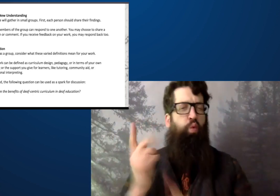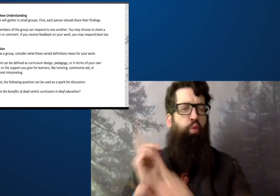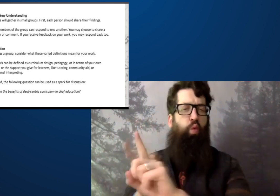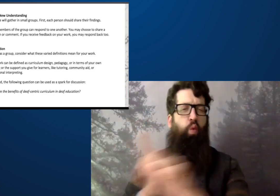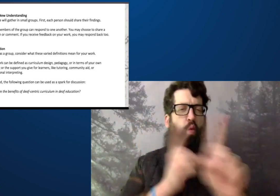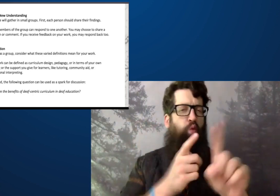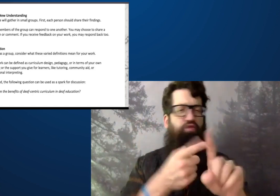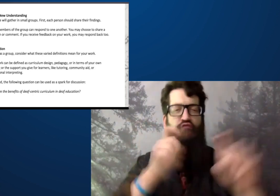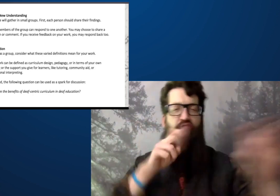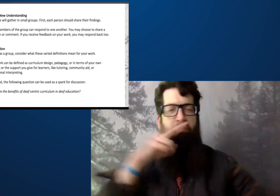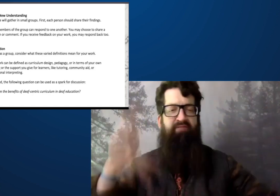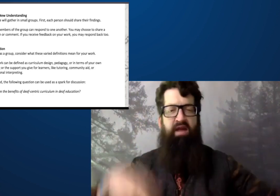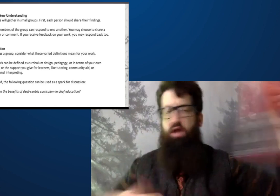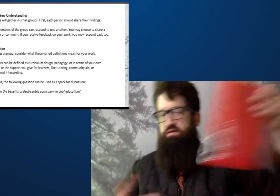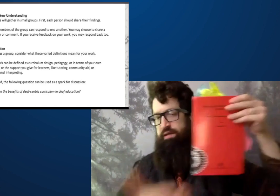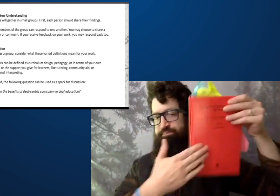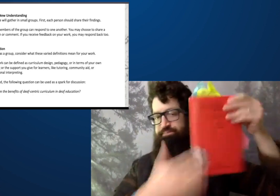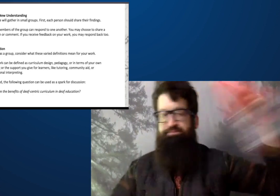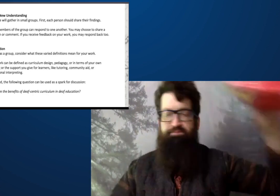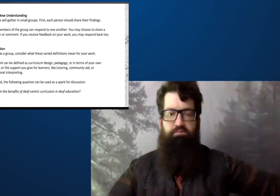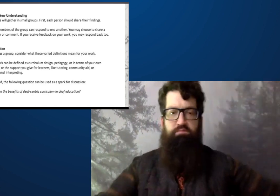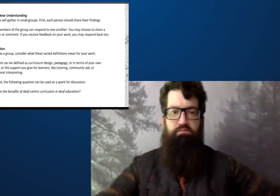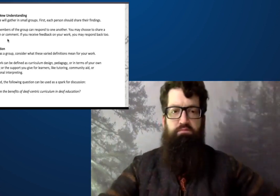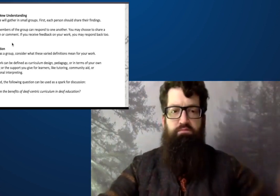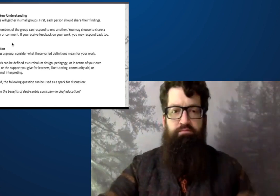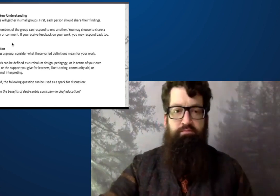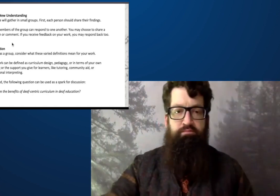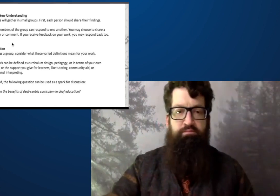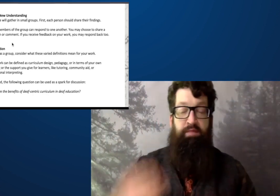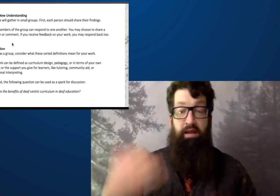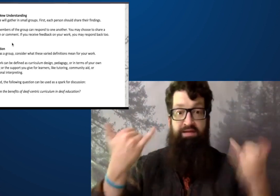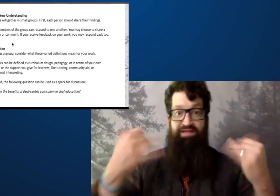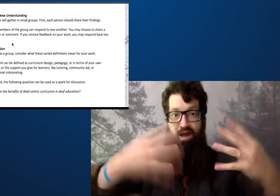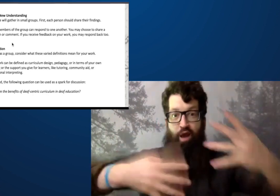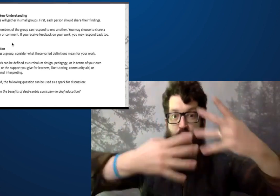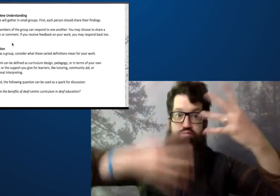and contributing in a work capacity to society.